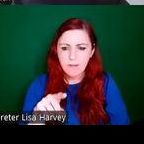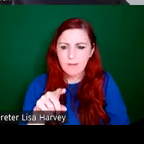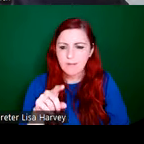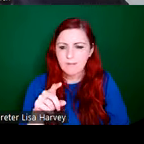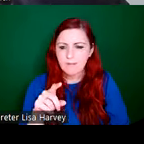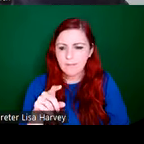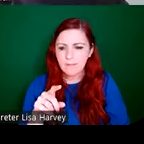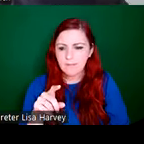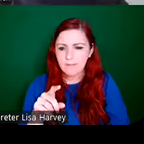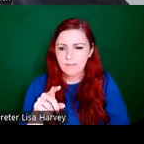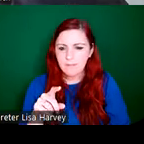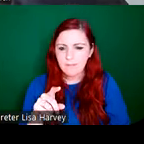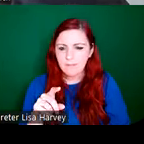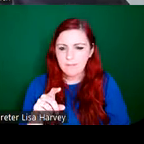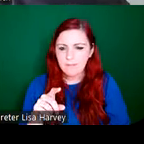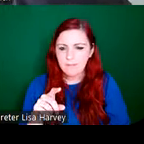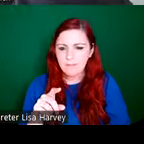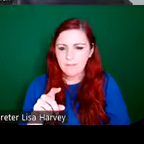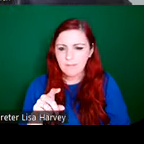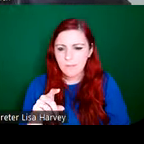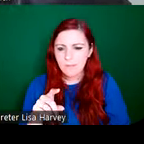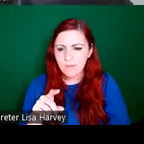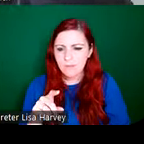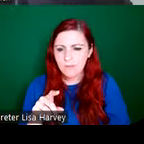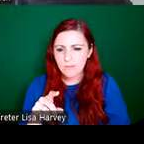pretty inconvenient for the religious recluse. So he went to St. Bridget for her